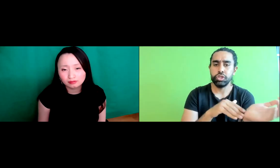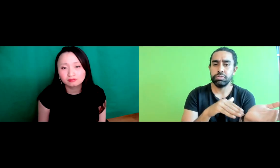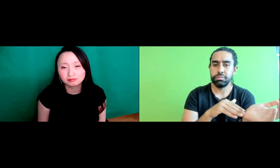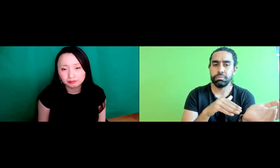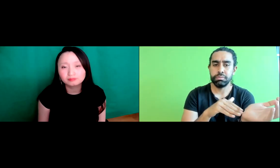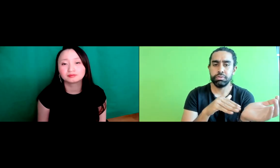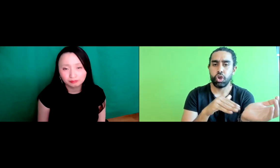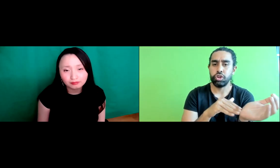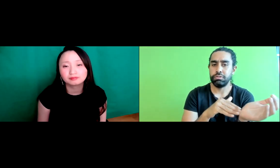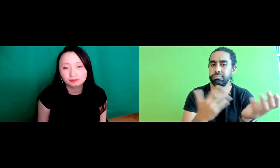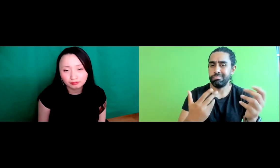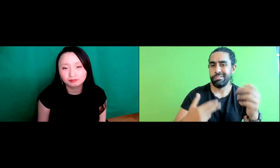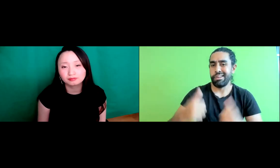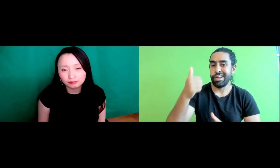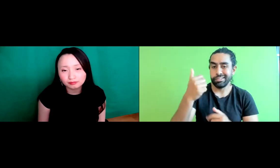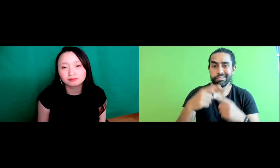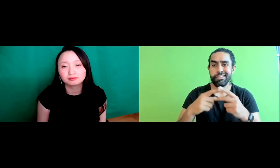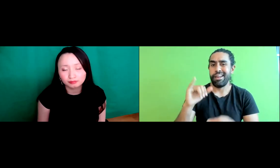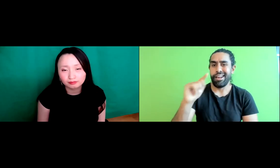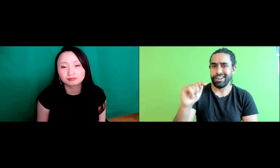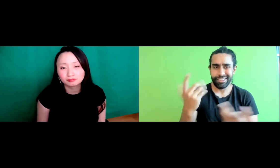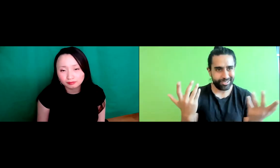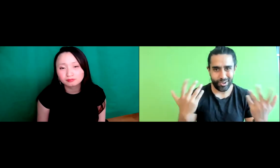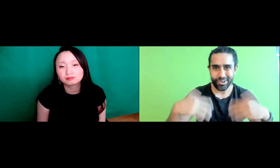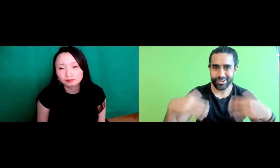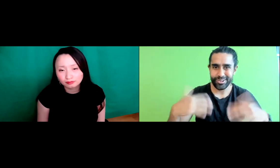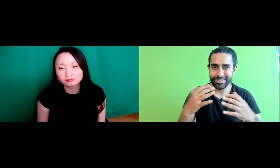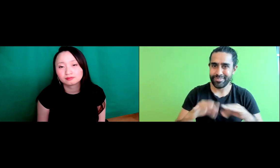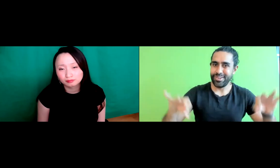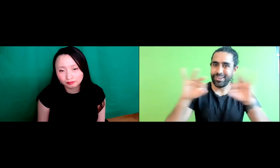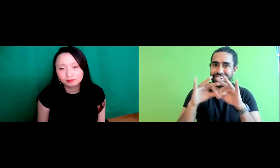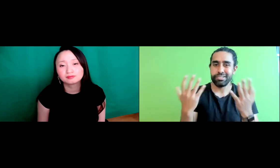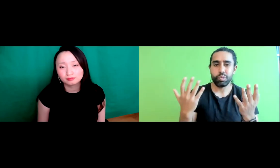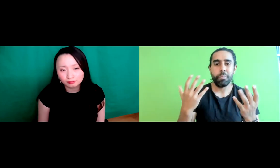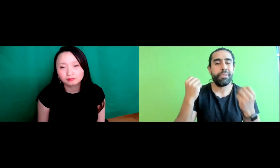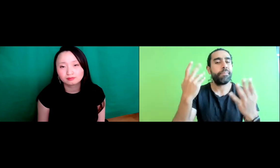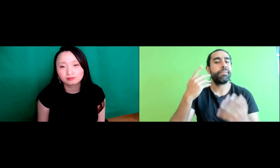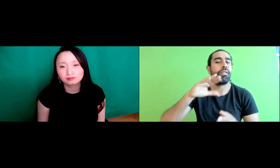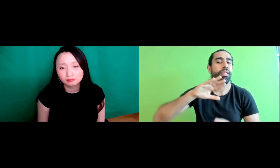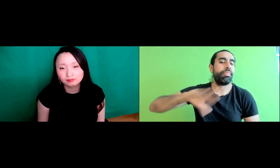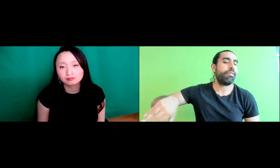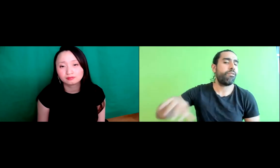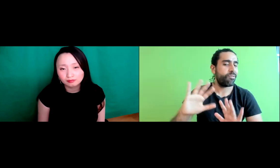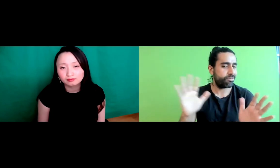You know, you know, India has contributed the highest percentage of doctors and Asia,